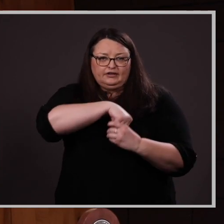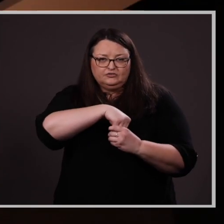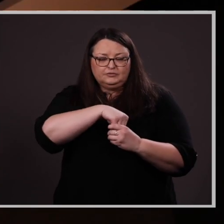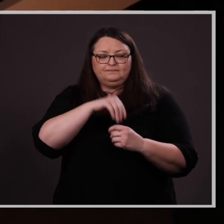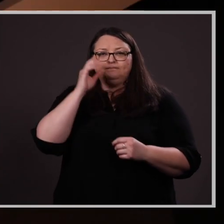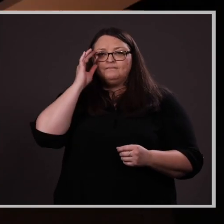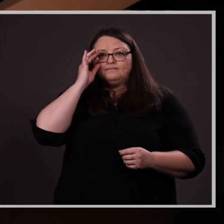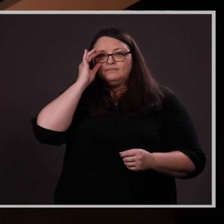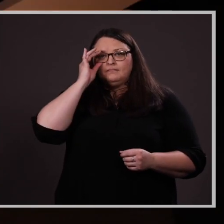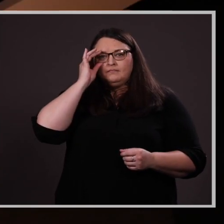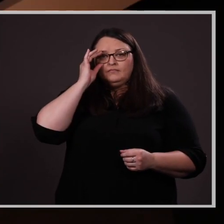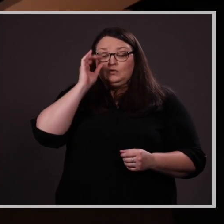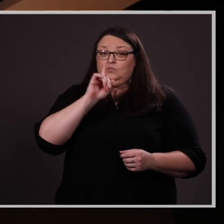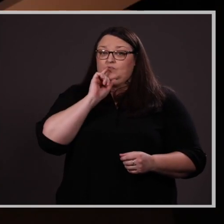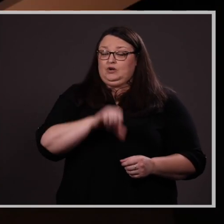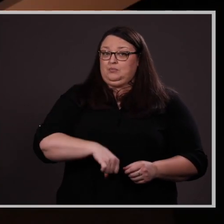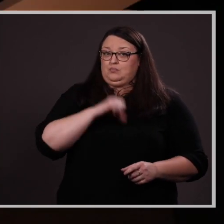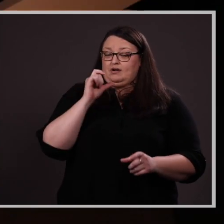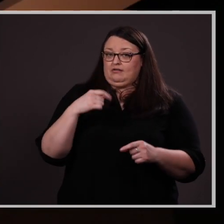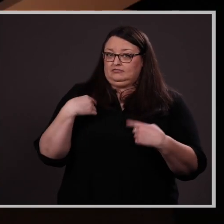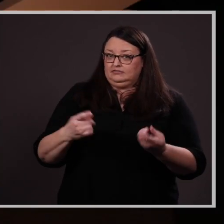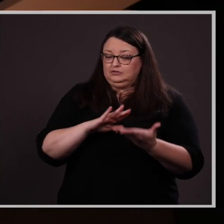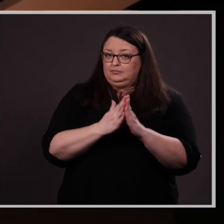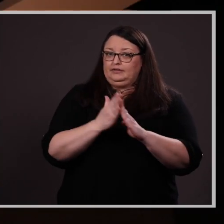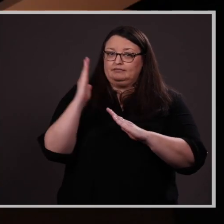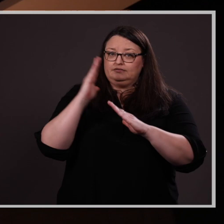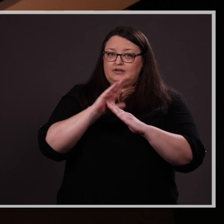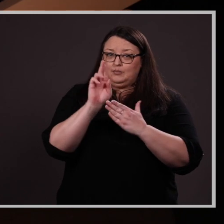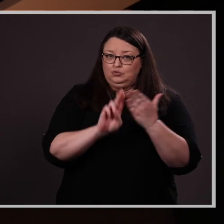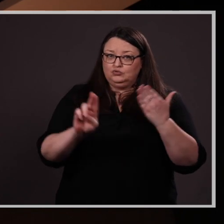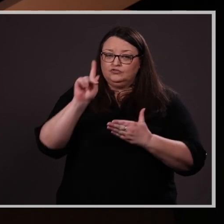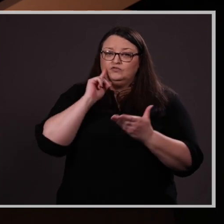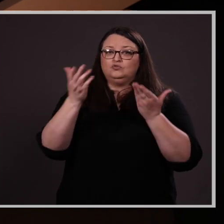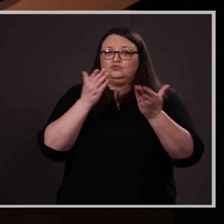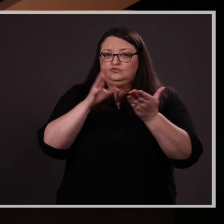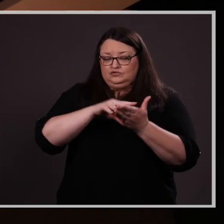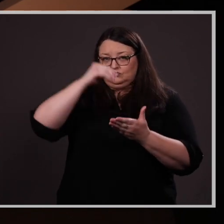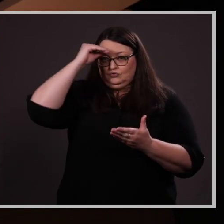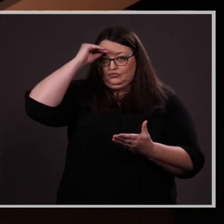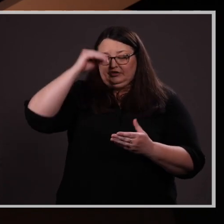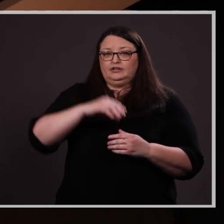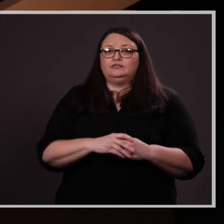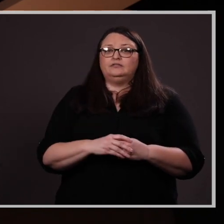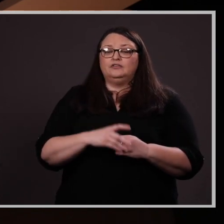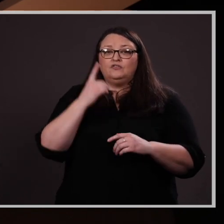engagement. We are proud to be among the top universities for service learning, community